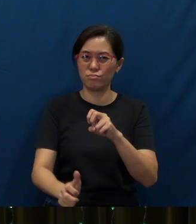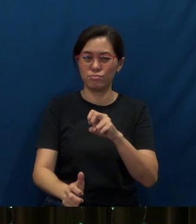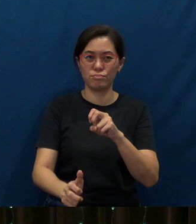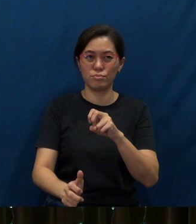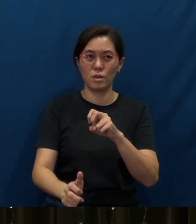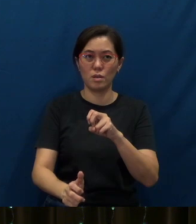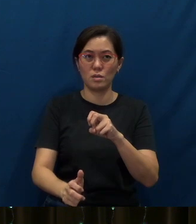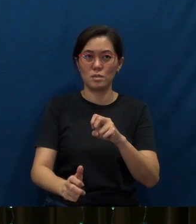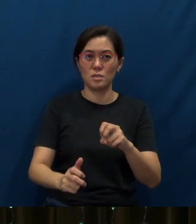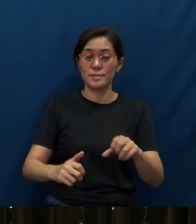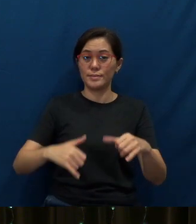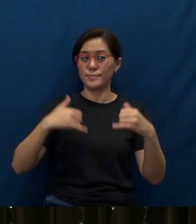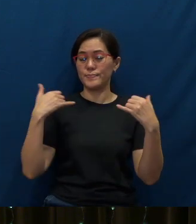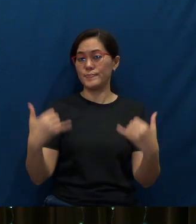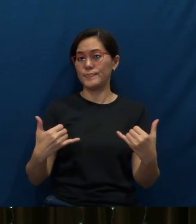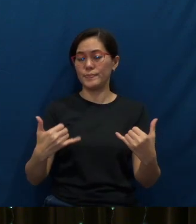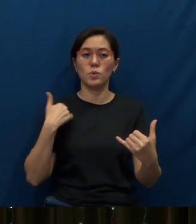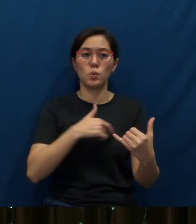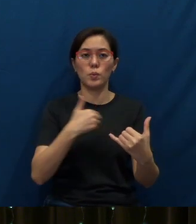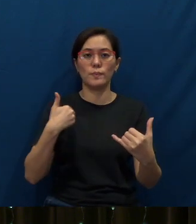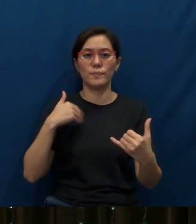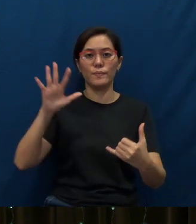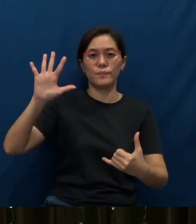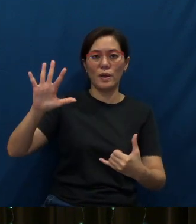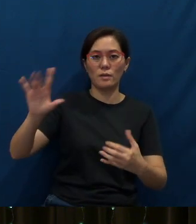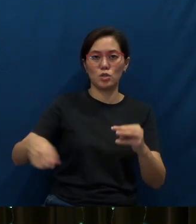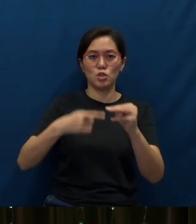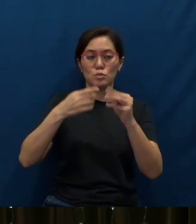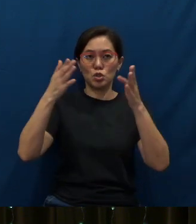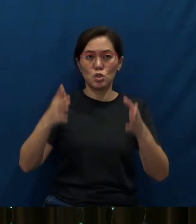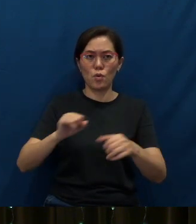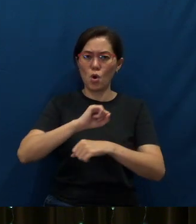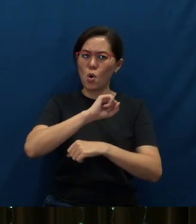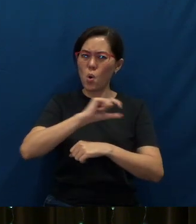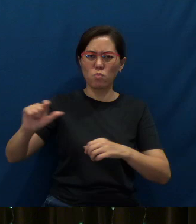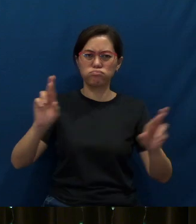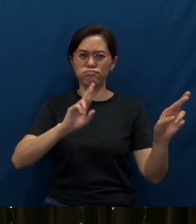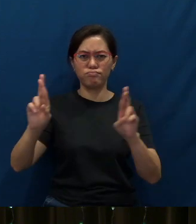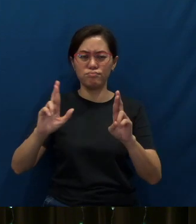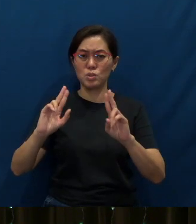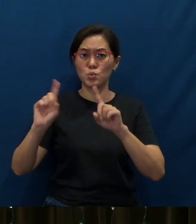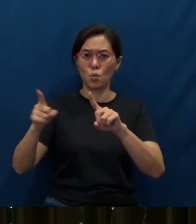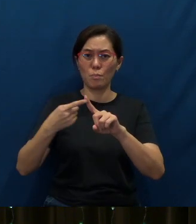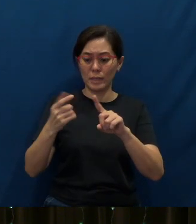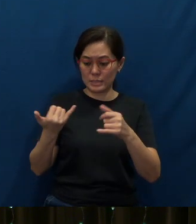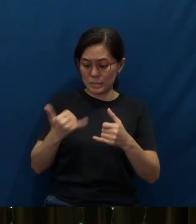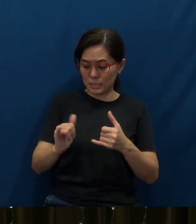As of now, we have five missionaries all set to go, but still here in Singapore,